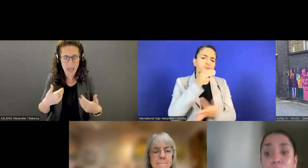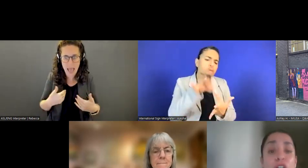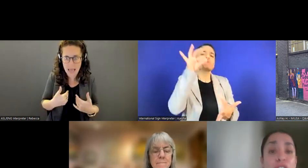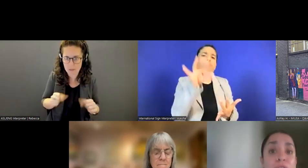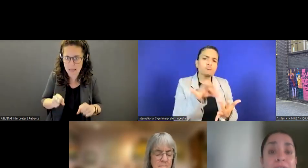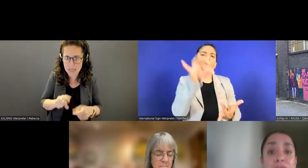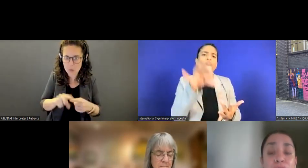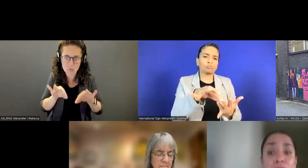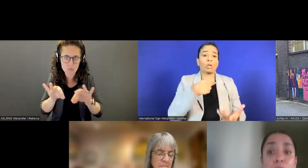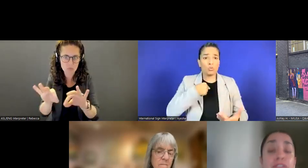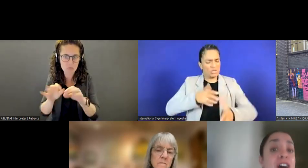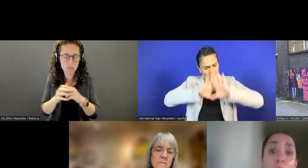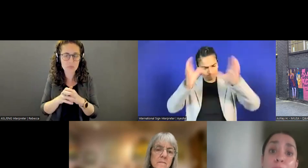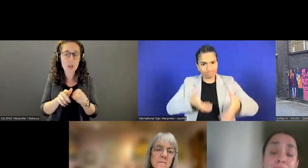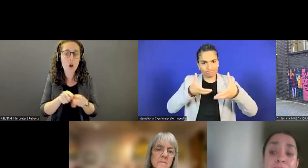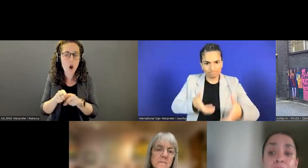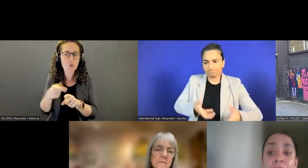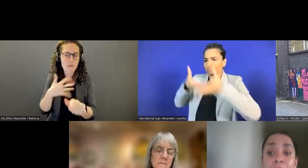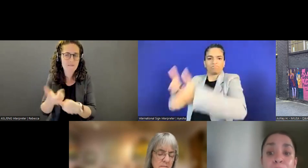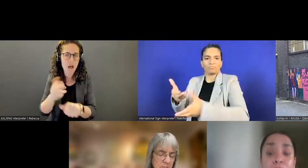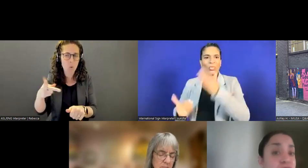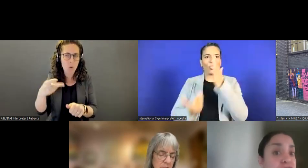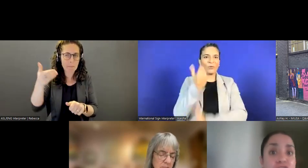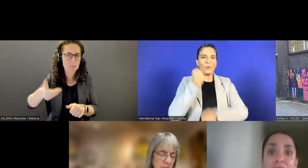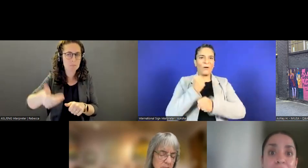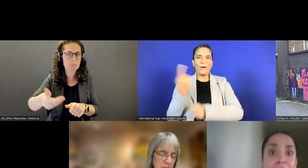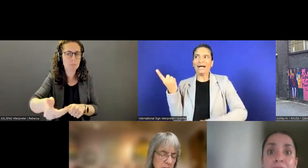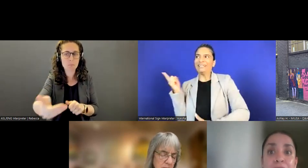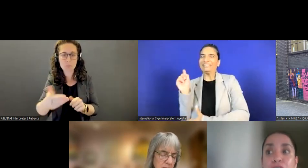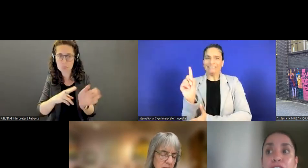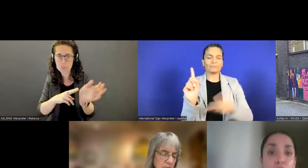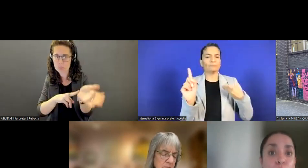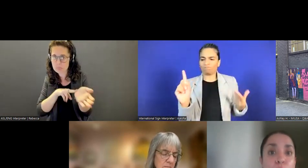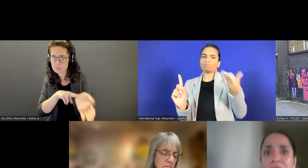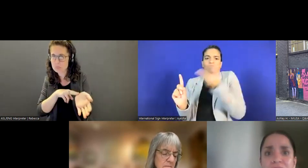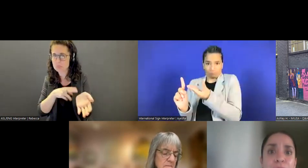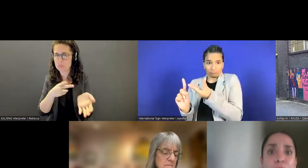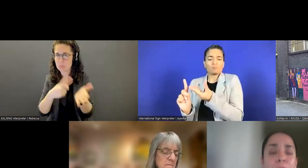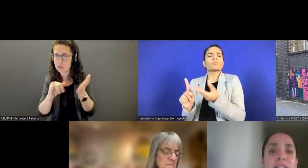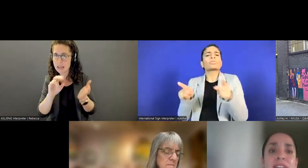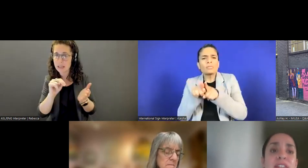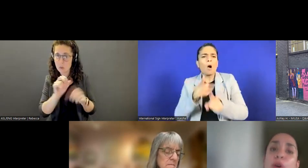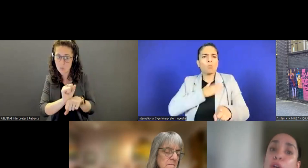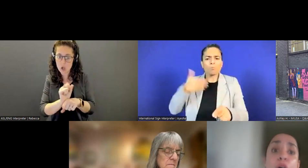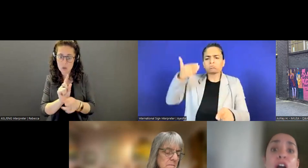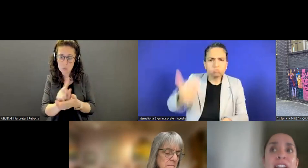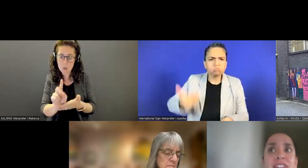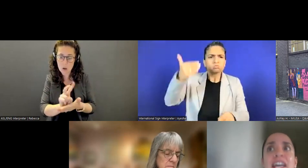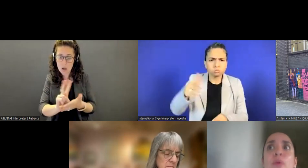We also like to do follow-ups. You know, to check in after a few weeks of employment to see where you are, and see how